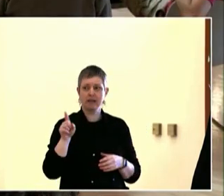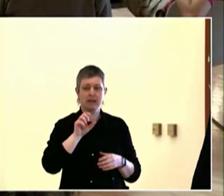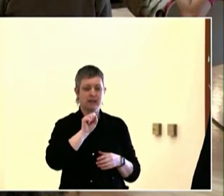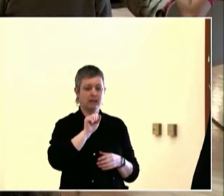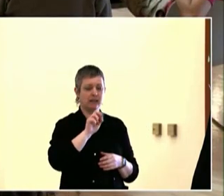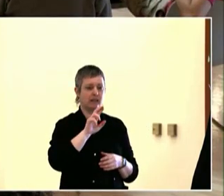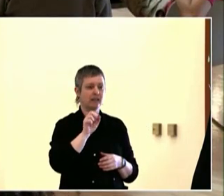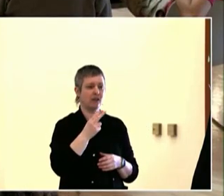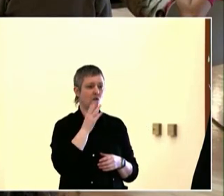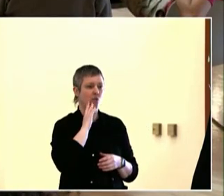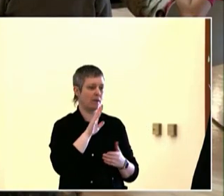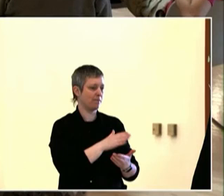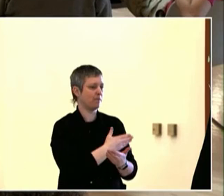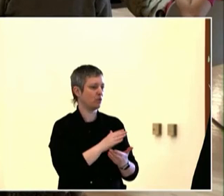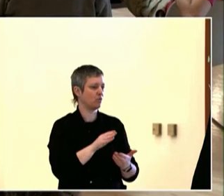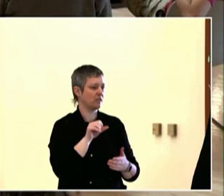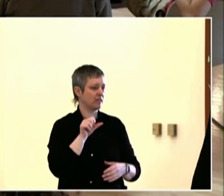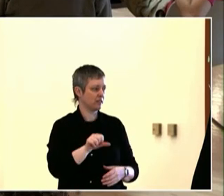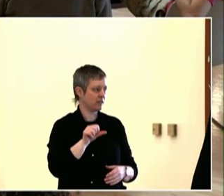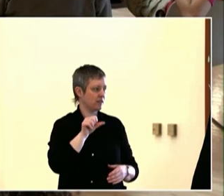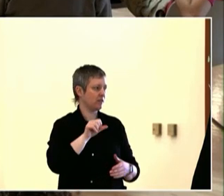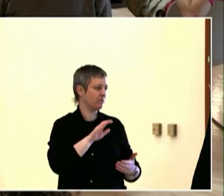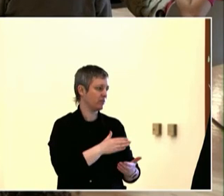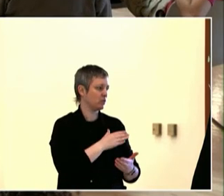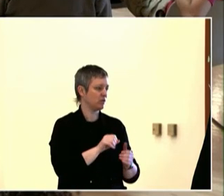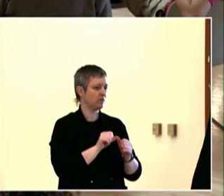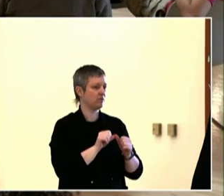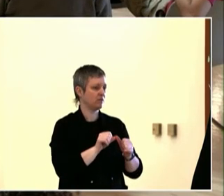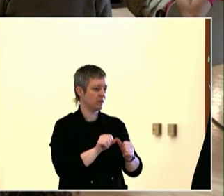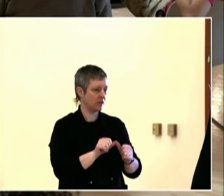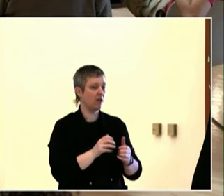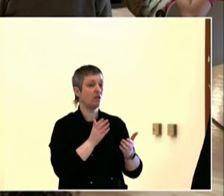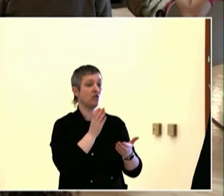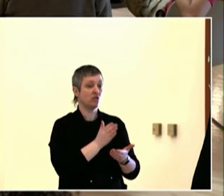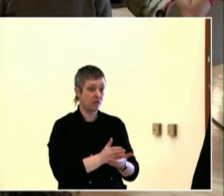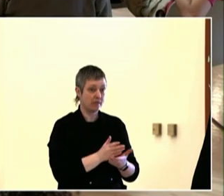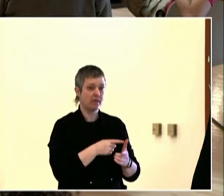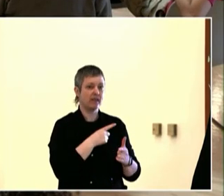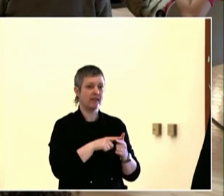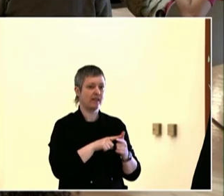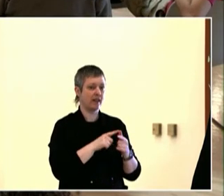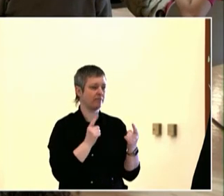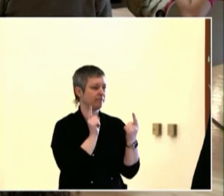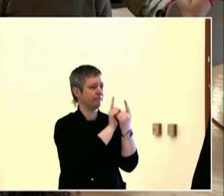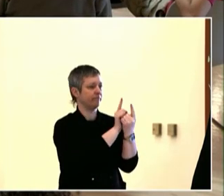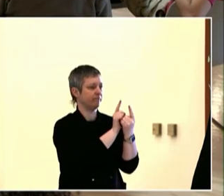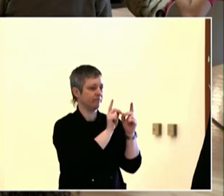Thank you. We're going to mix and mingle. They don't seem to mix. They just seem to mingle.